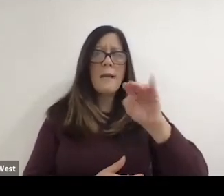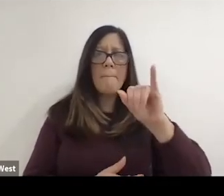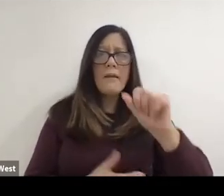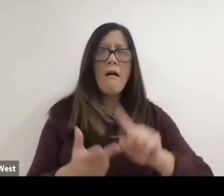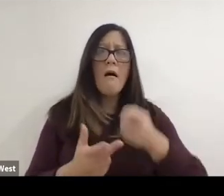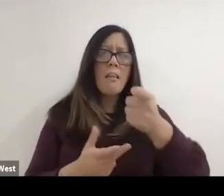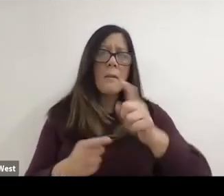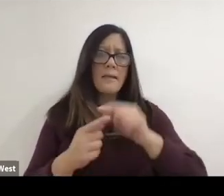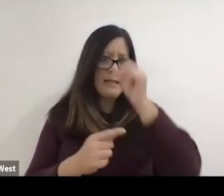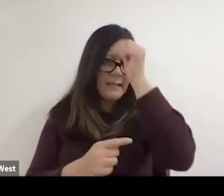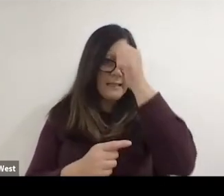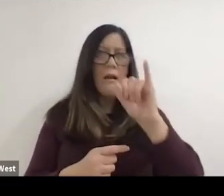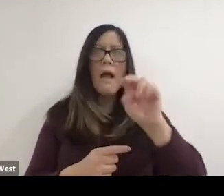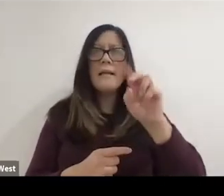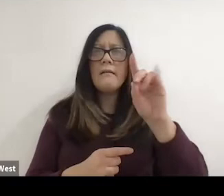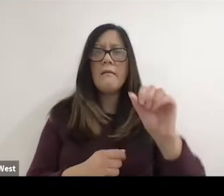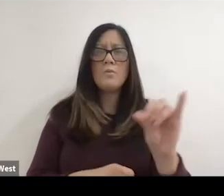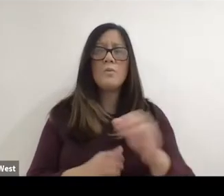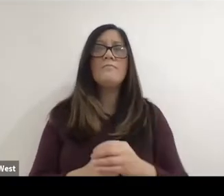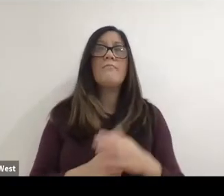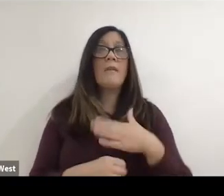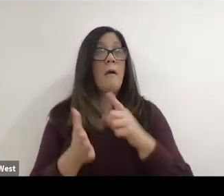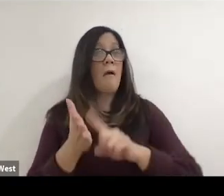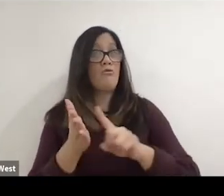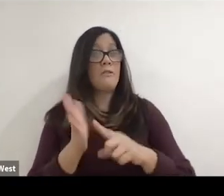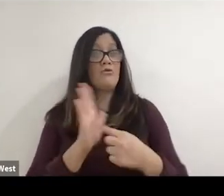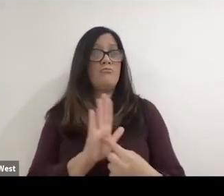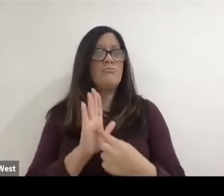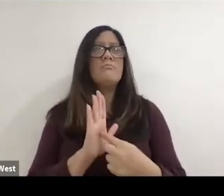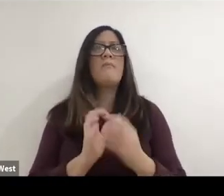you know, from my research, I've also looked at how is it that